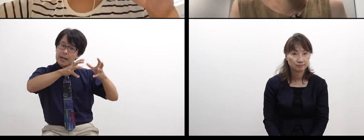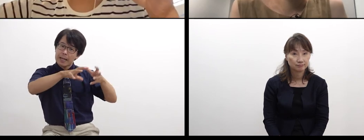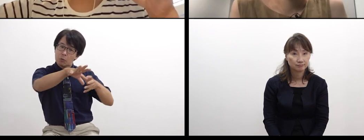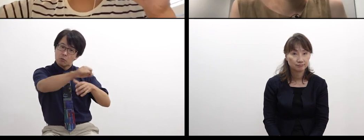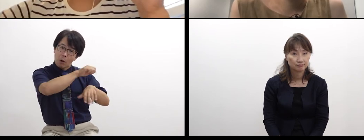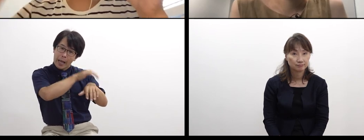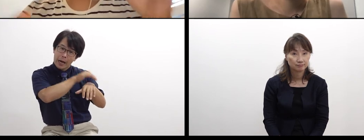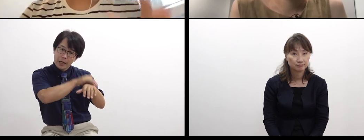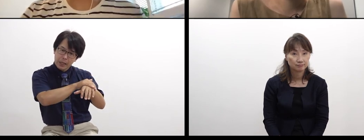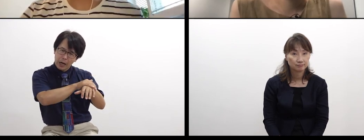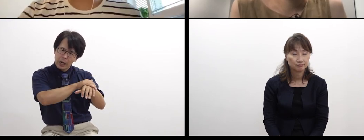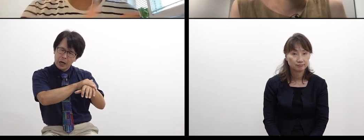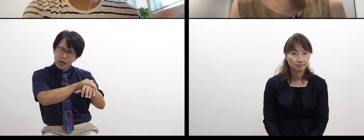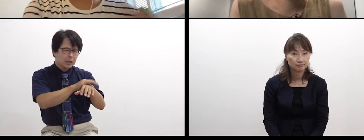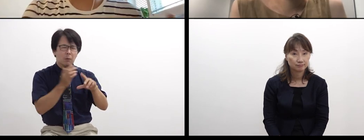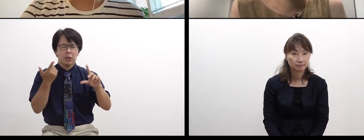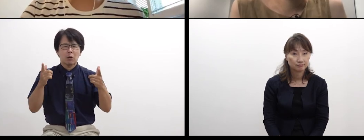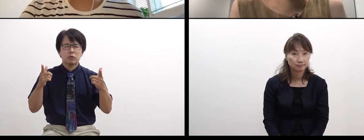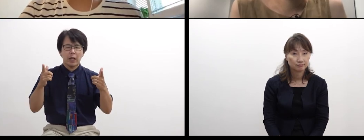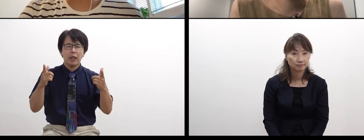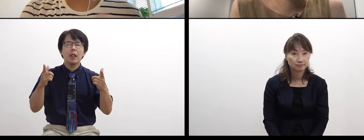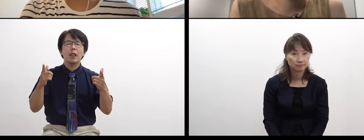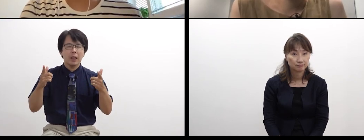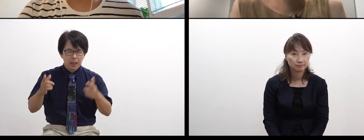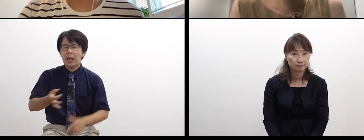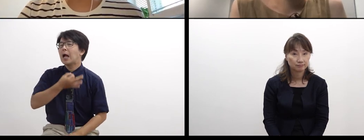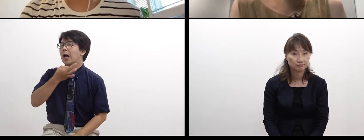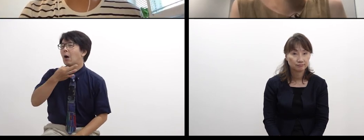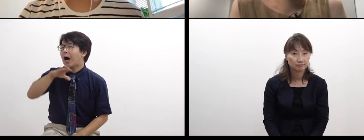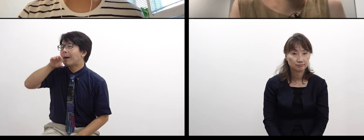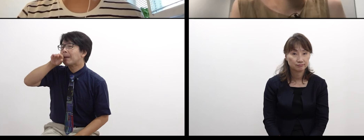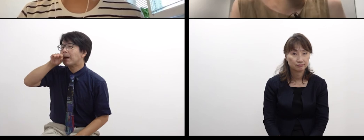between how you perceive the world when communicating in sign language